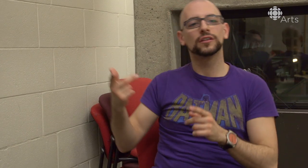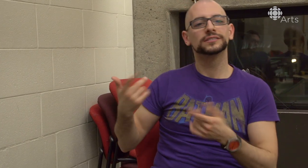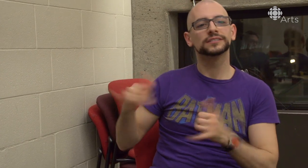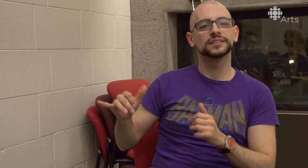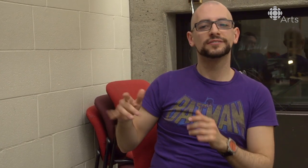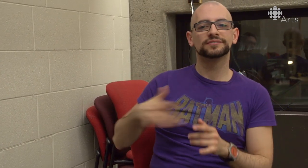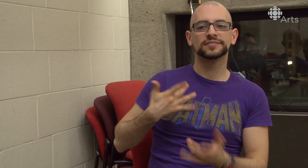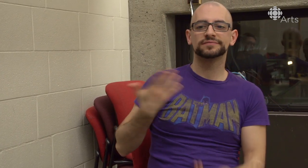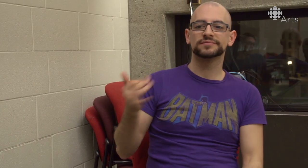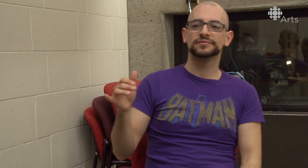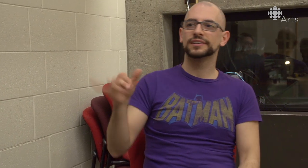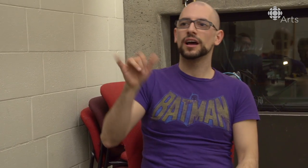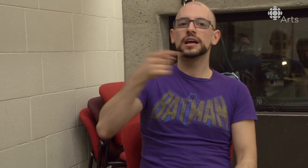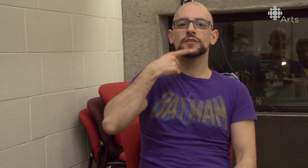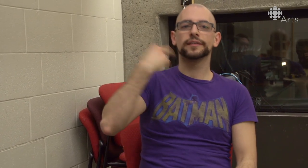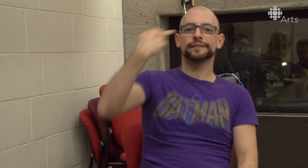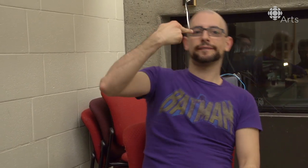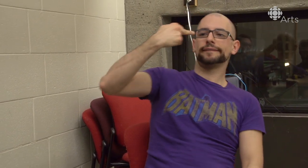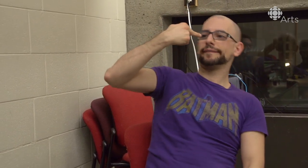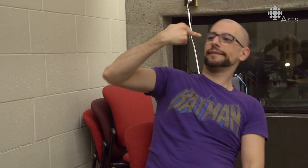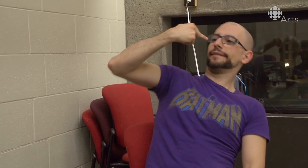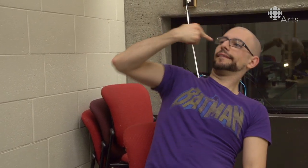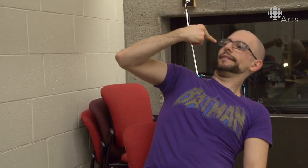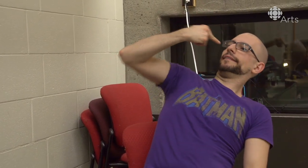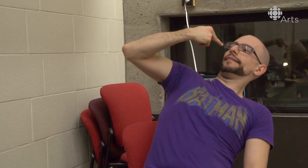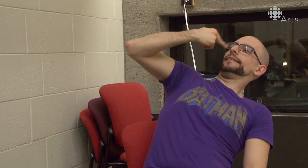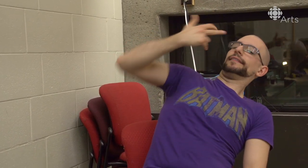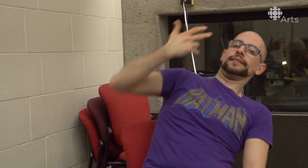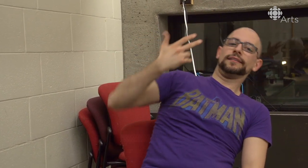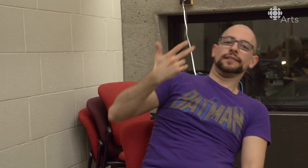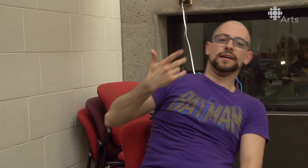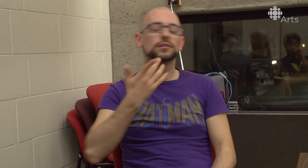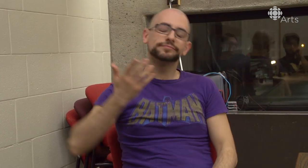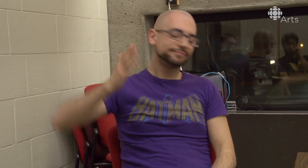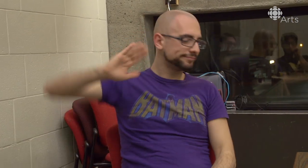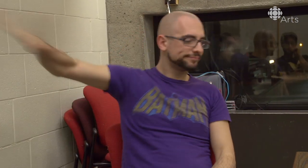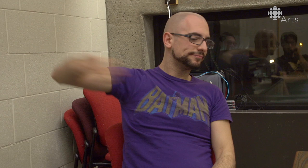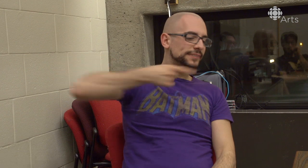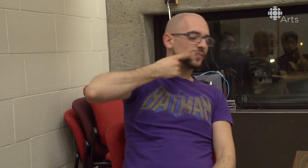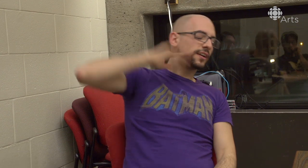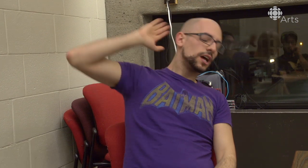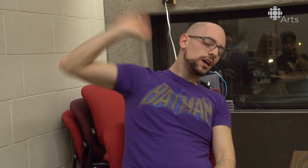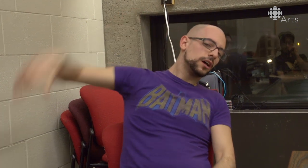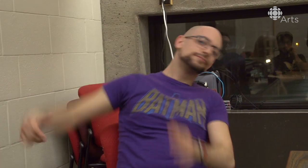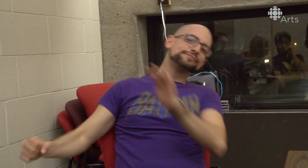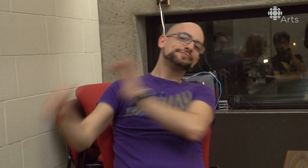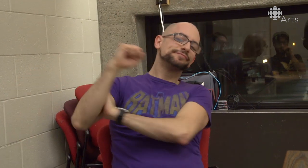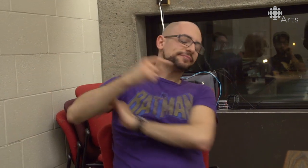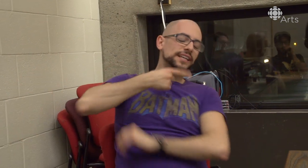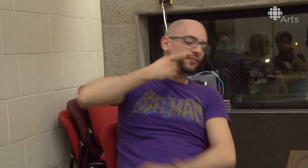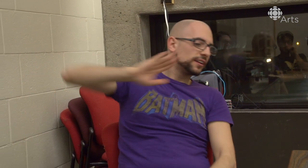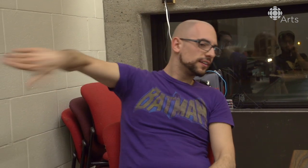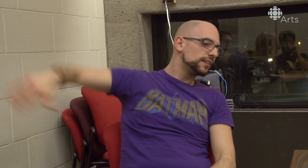Others still feel like Deaf people are often screwed over by the hearing world. So at some point they're like, “Skip it.